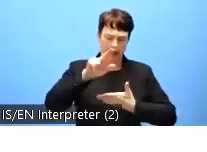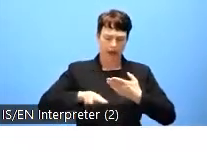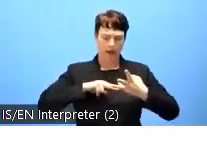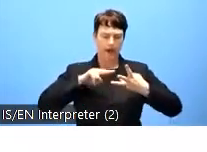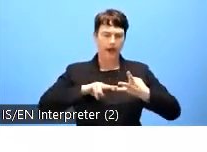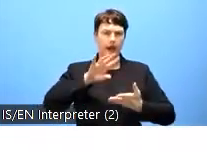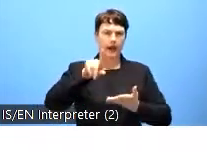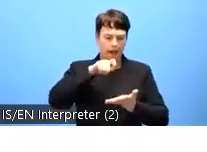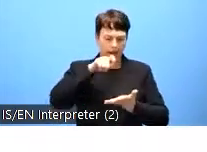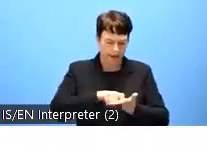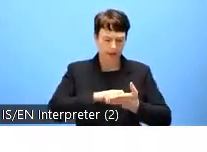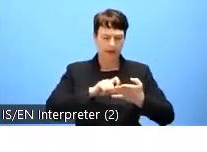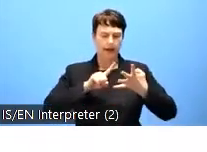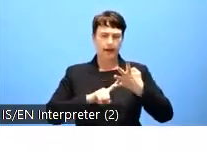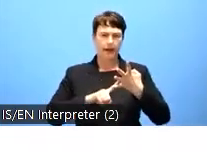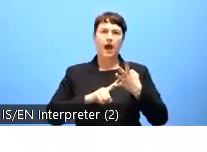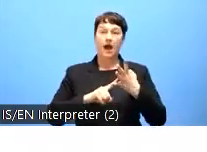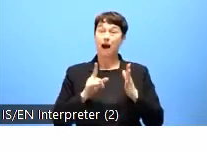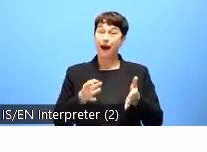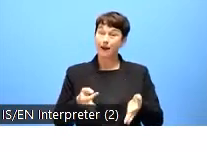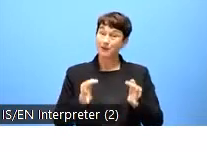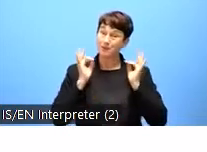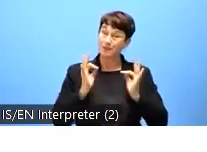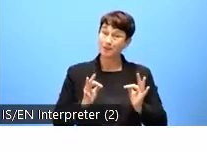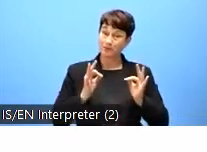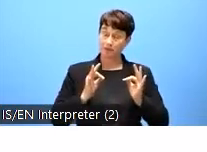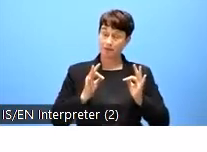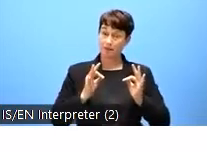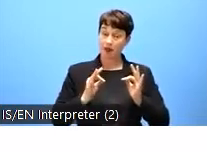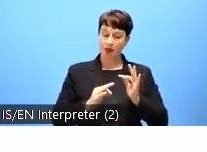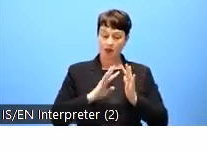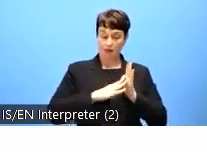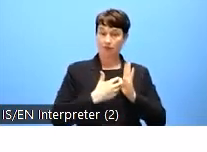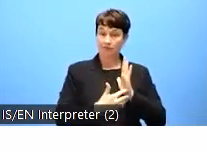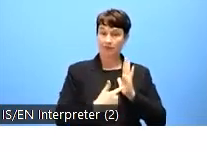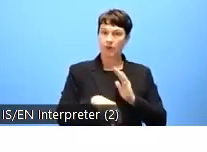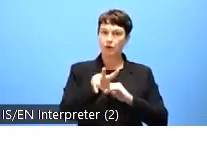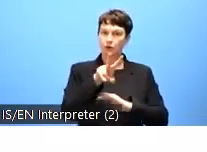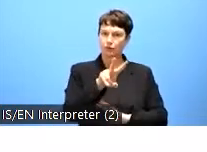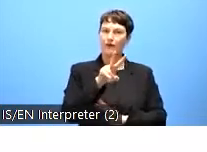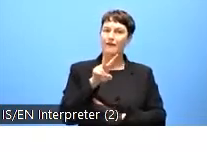Well, the 23rd of September, 2020, marked the effective deadline for making the websites